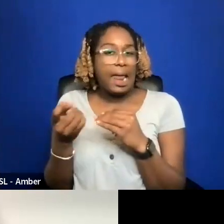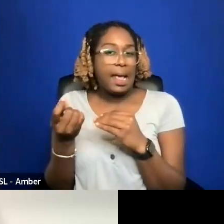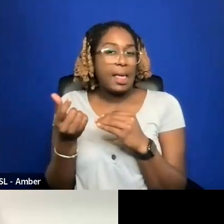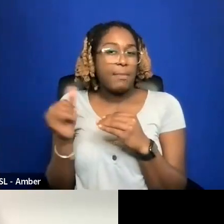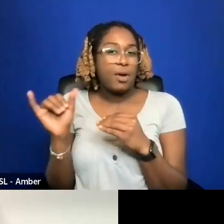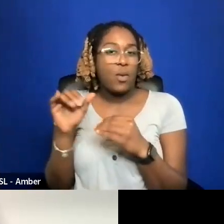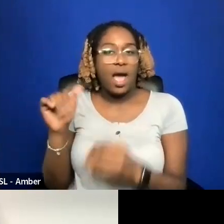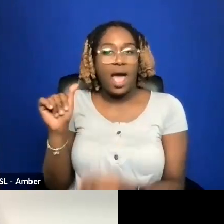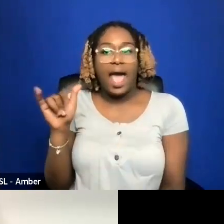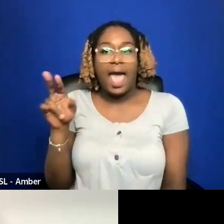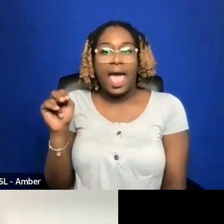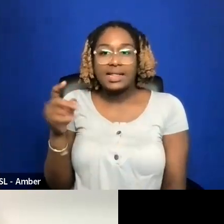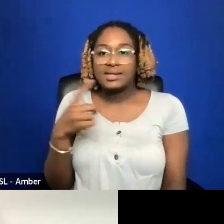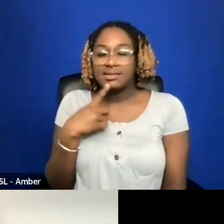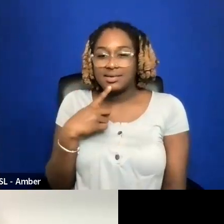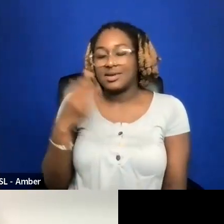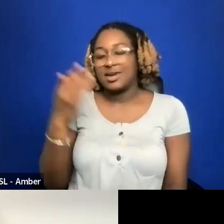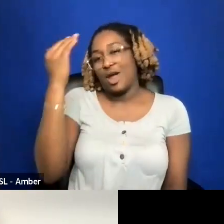I KNOW IS SOMETHING WE'VE TALKED ABOUT.